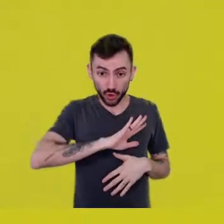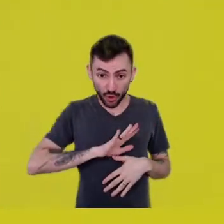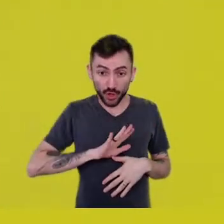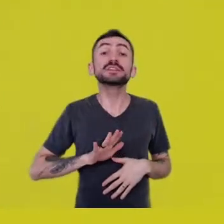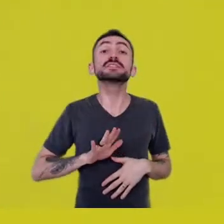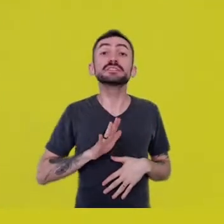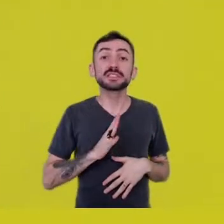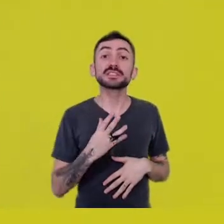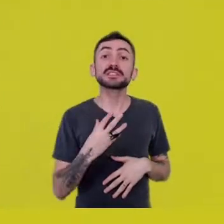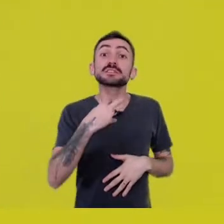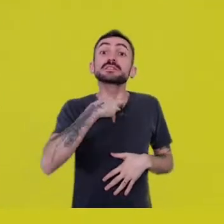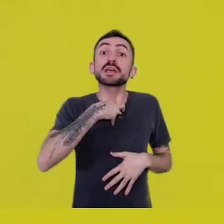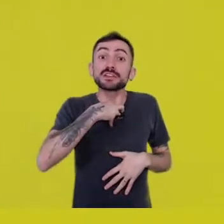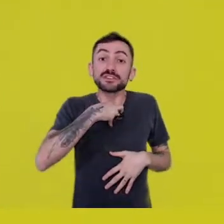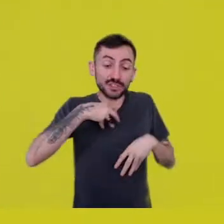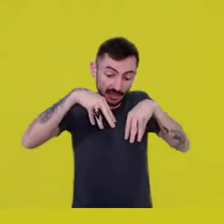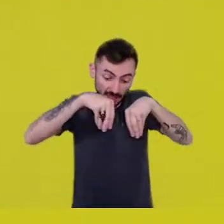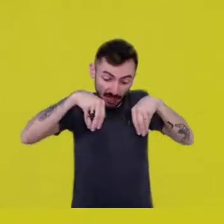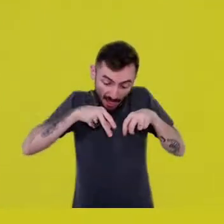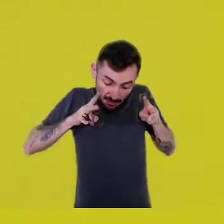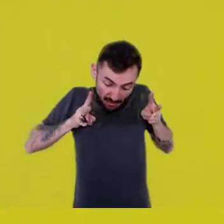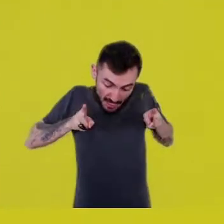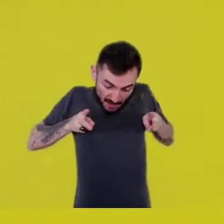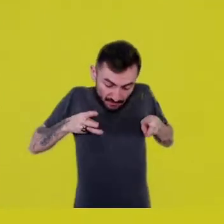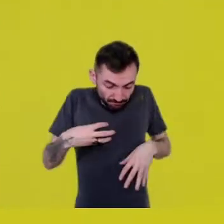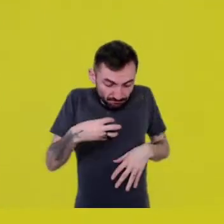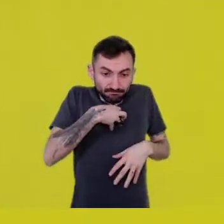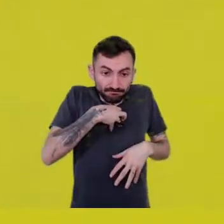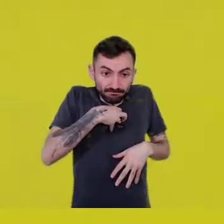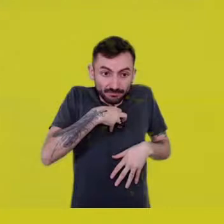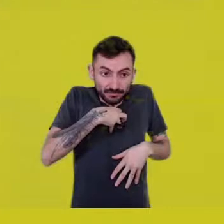making this dance movement as well.